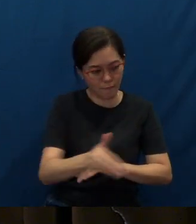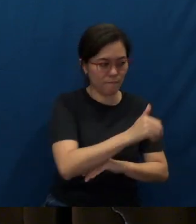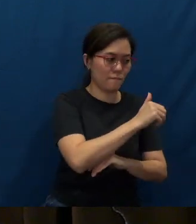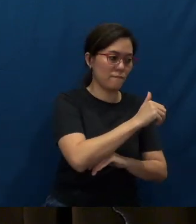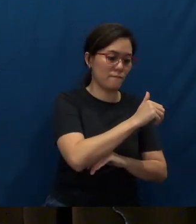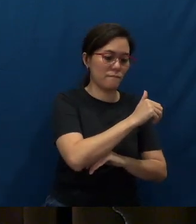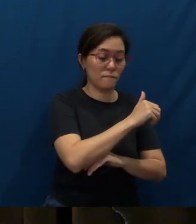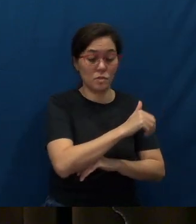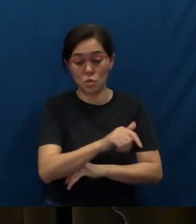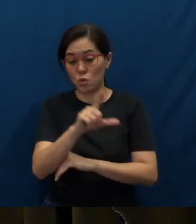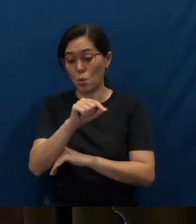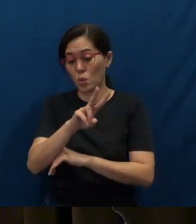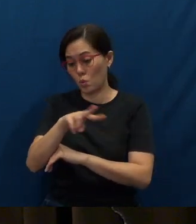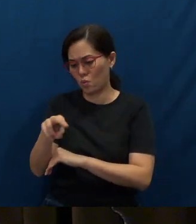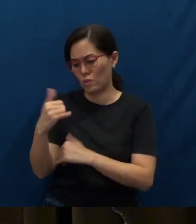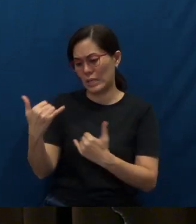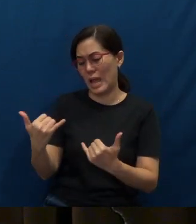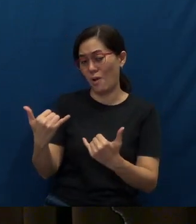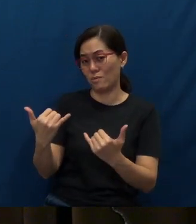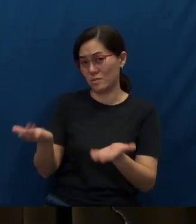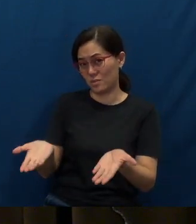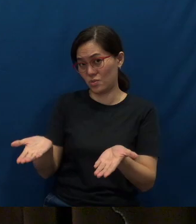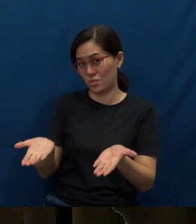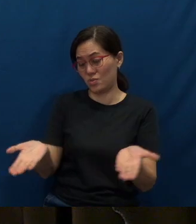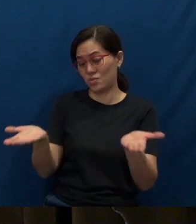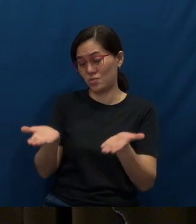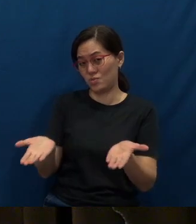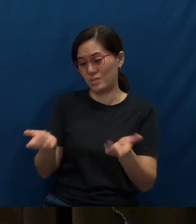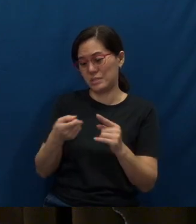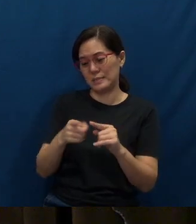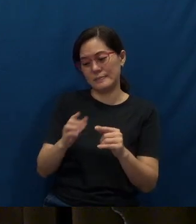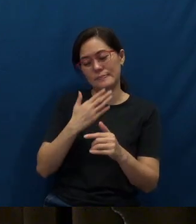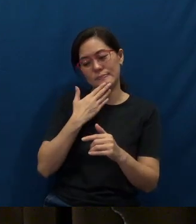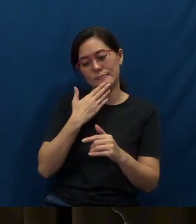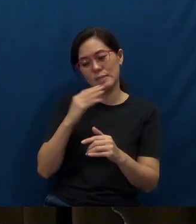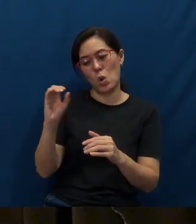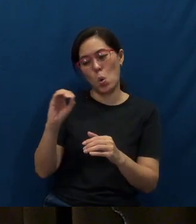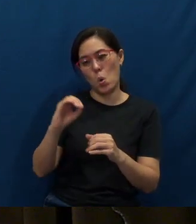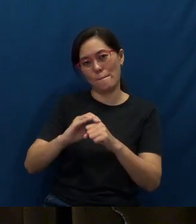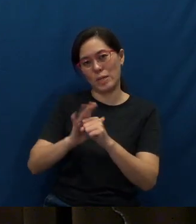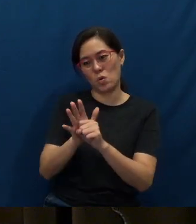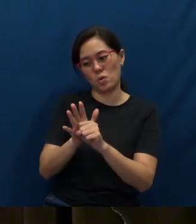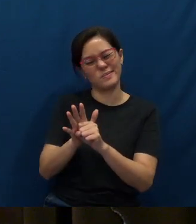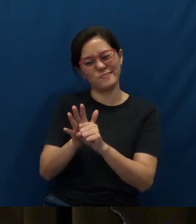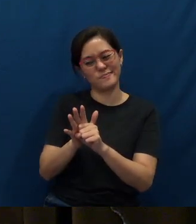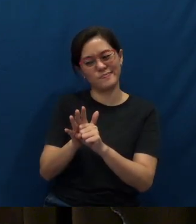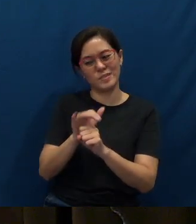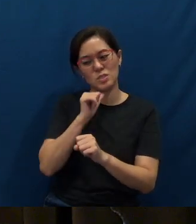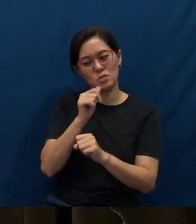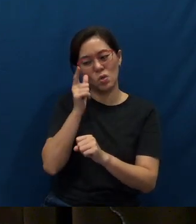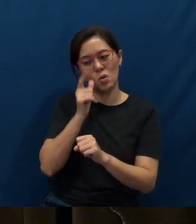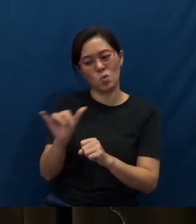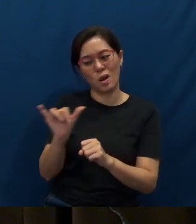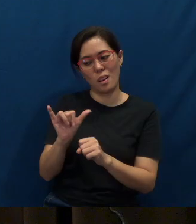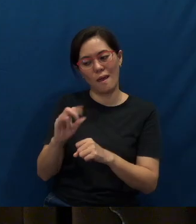2022 is now upon us, but with Omicron, it does not look like the virus is leaving